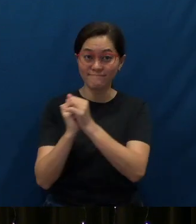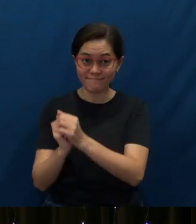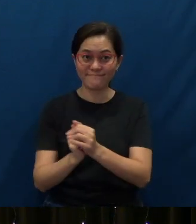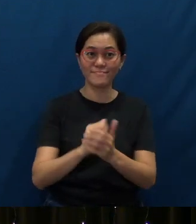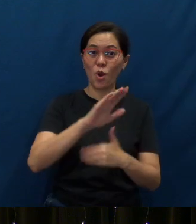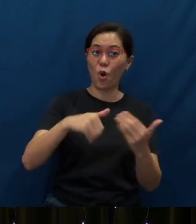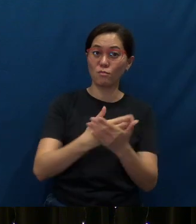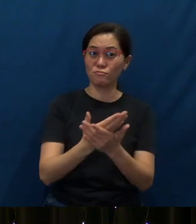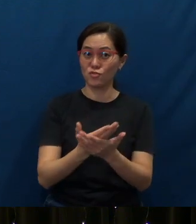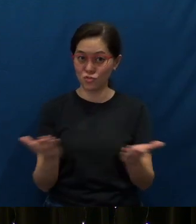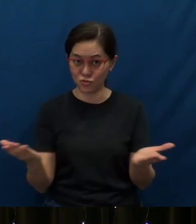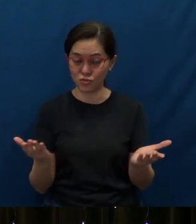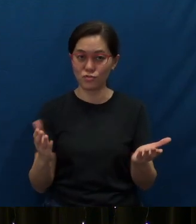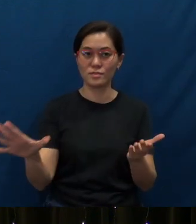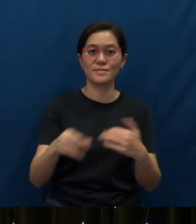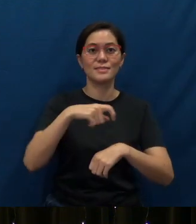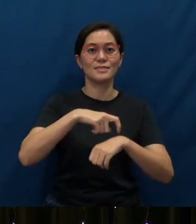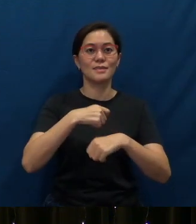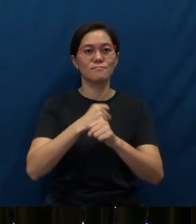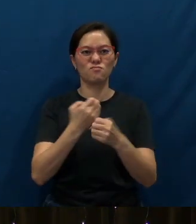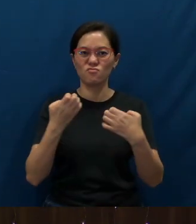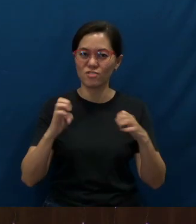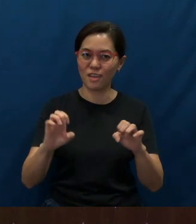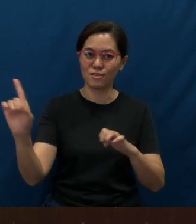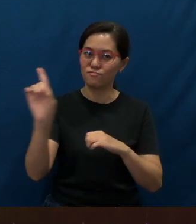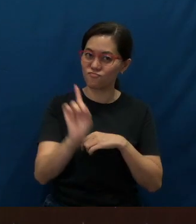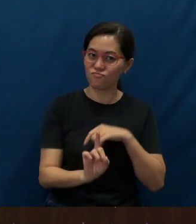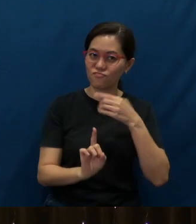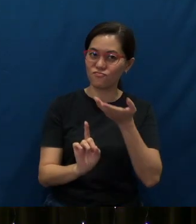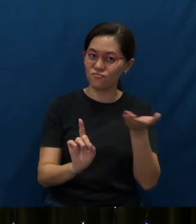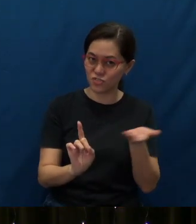for taking time and making the effort to be here on time.